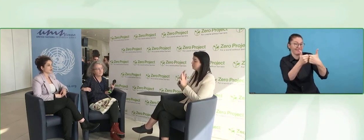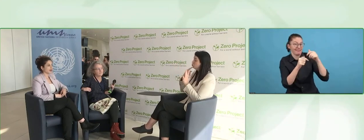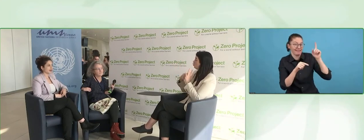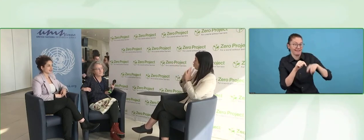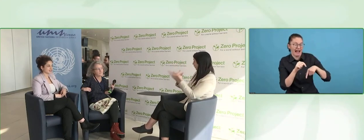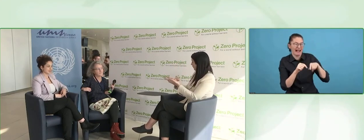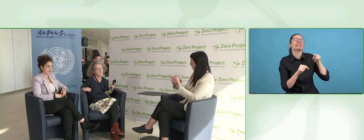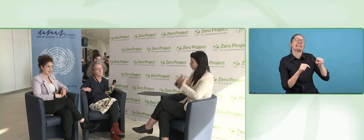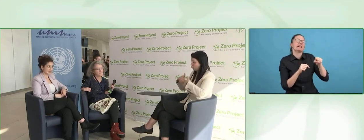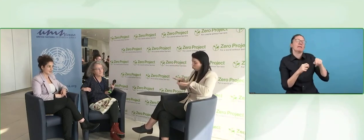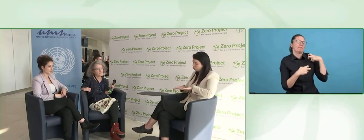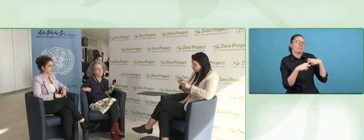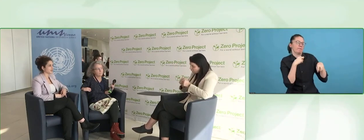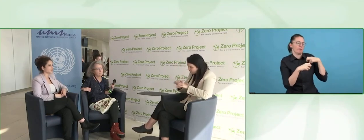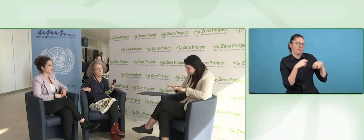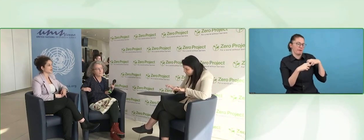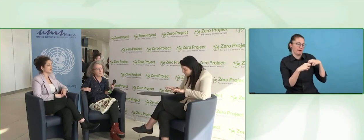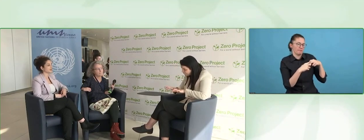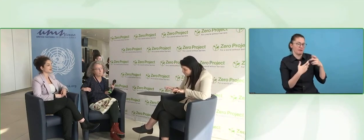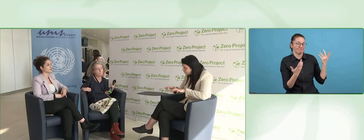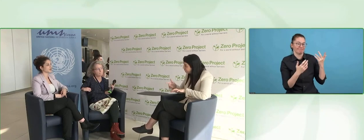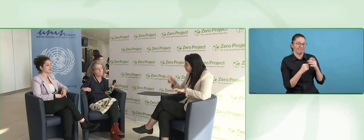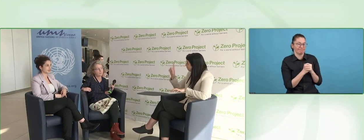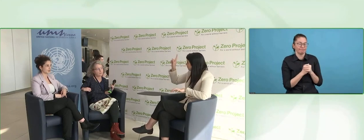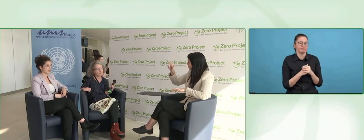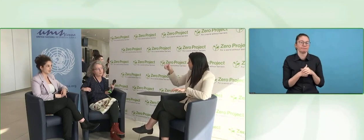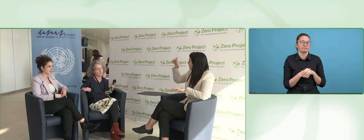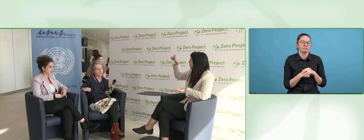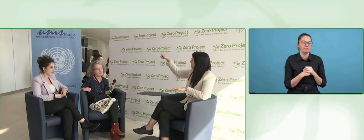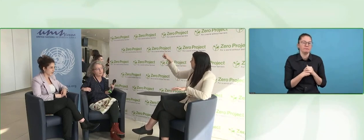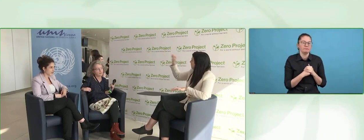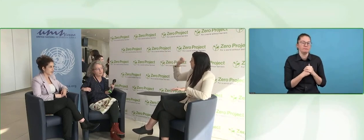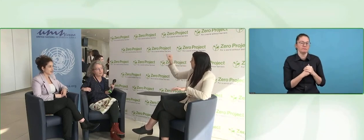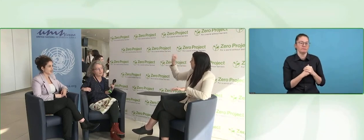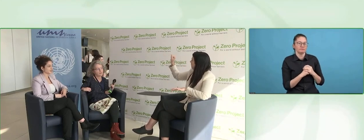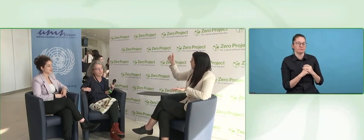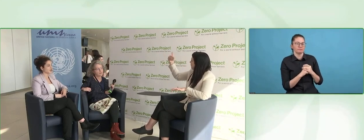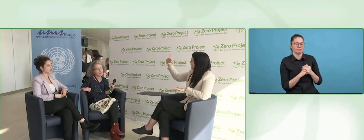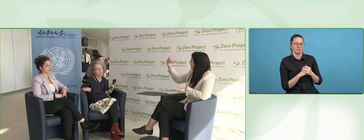more accessibility for me when I work and my computer, and someone